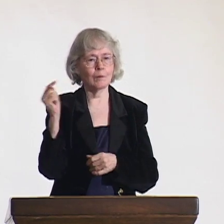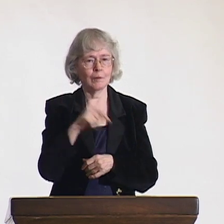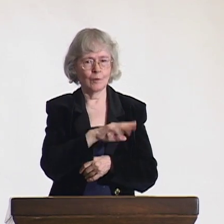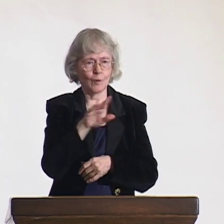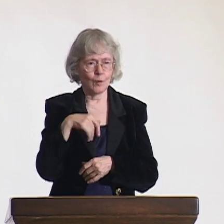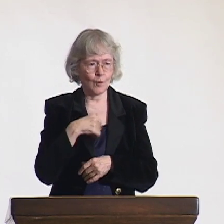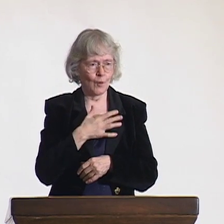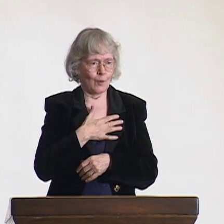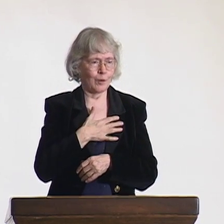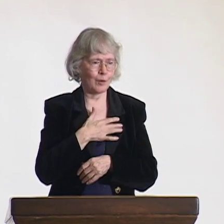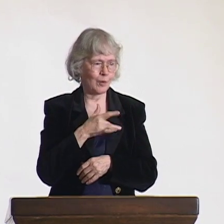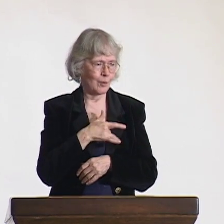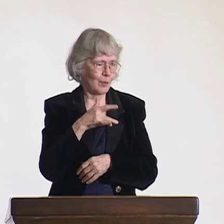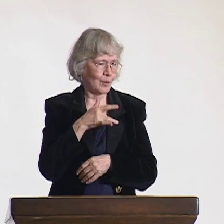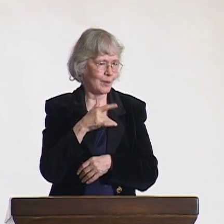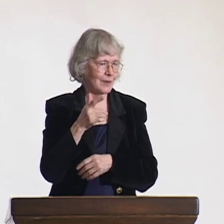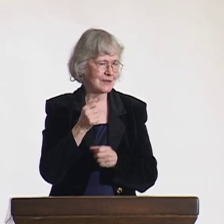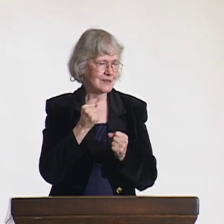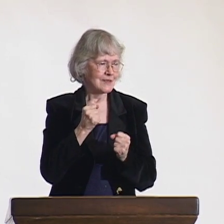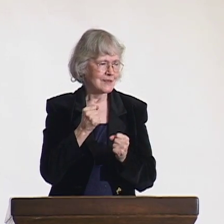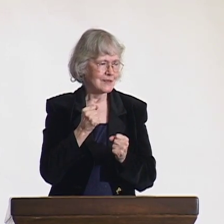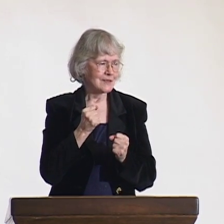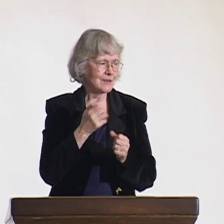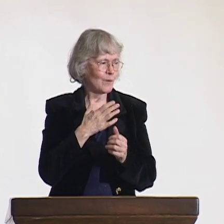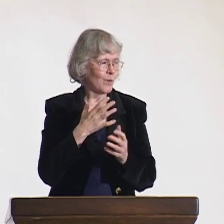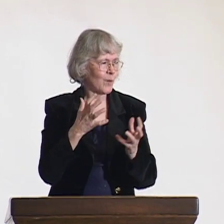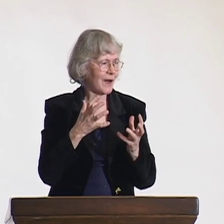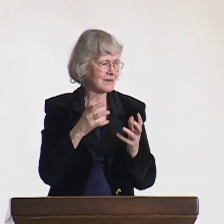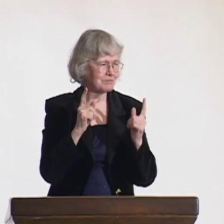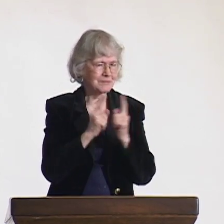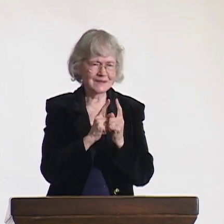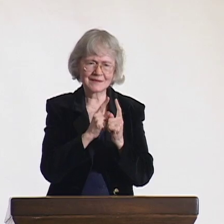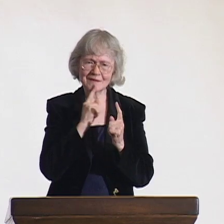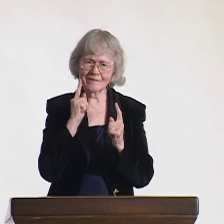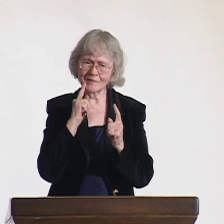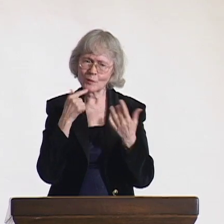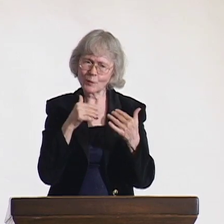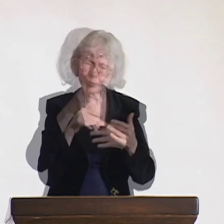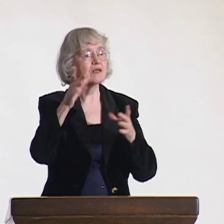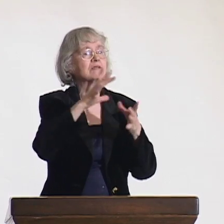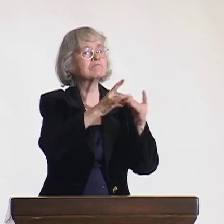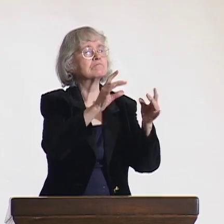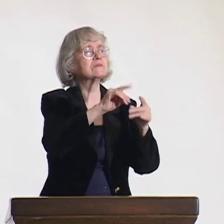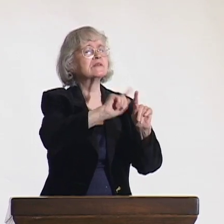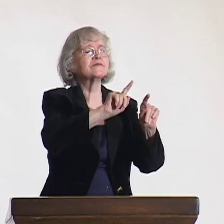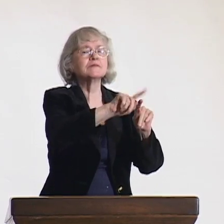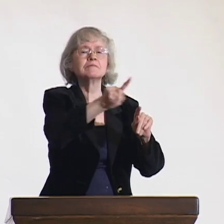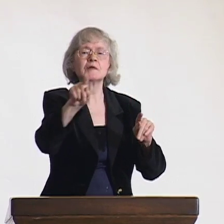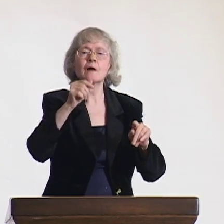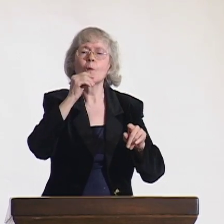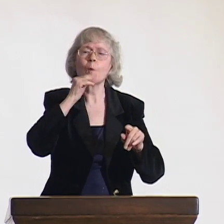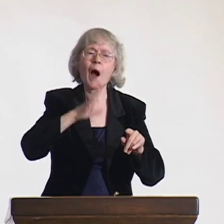At the same time, many people were deeply touched by his presence and his visit to the conference from so far away.